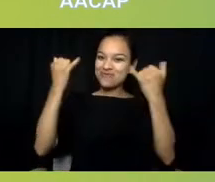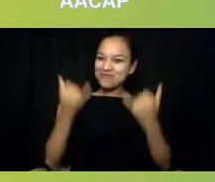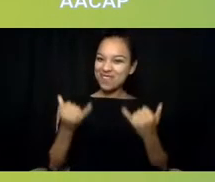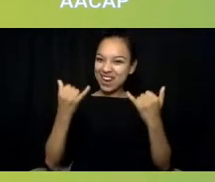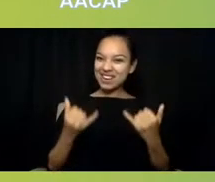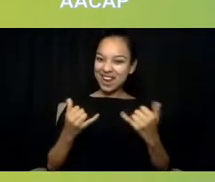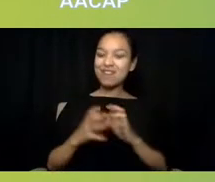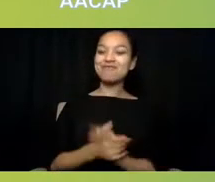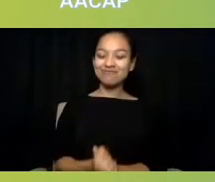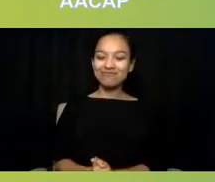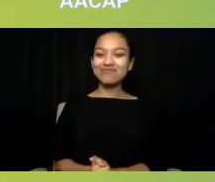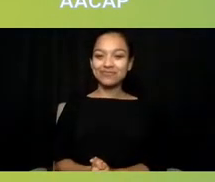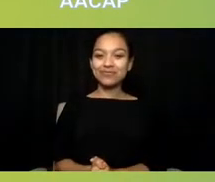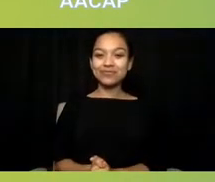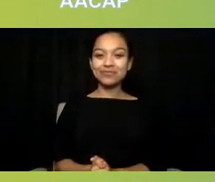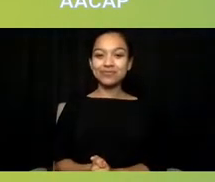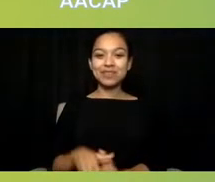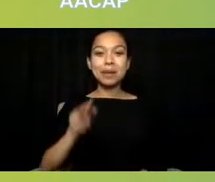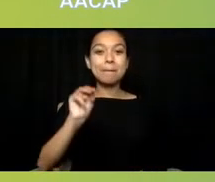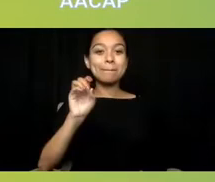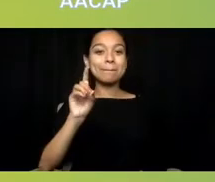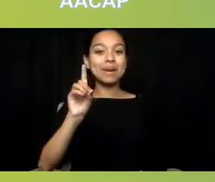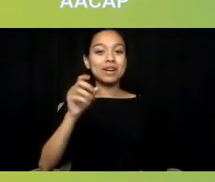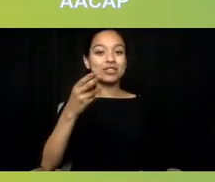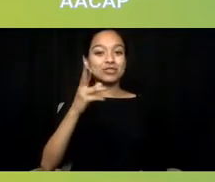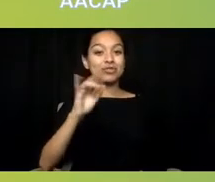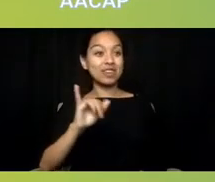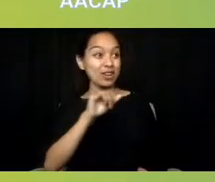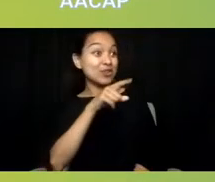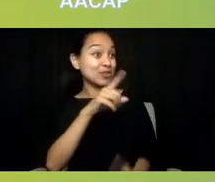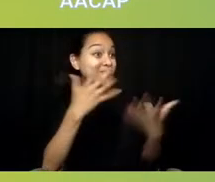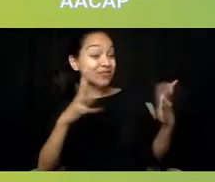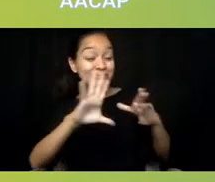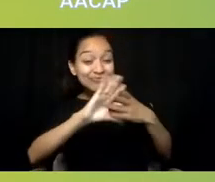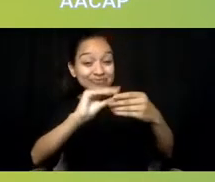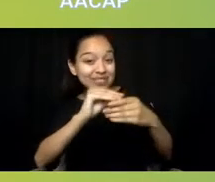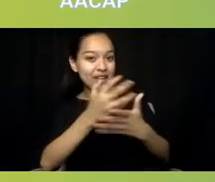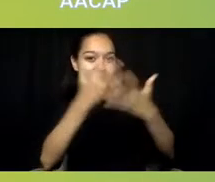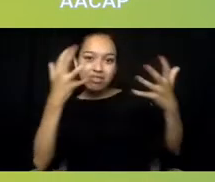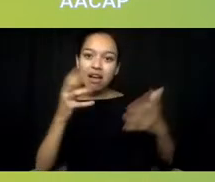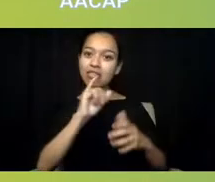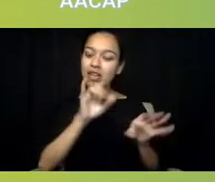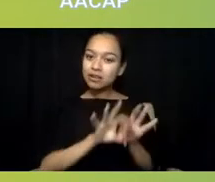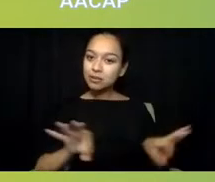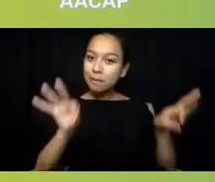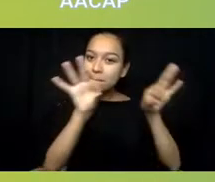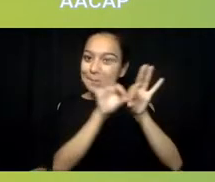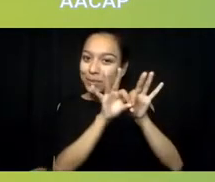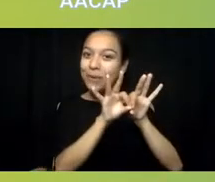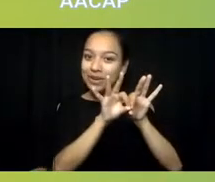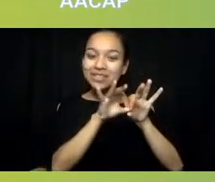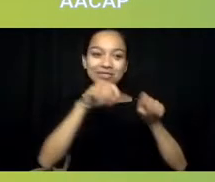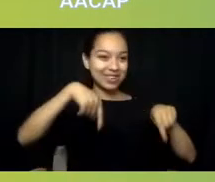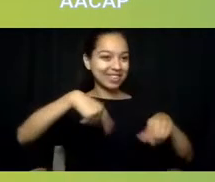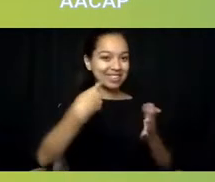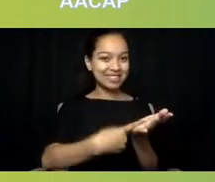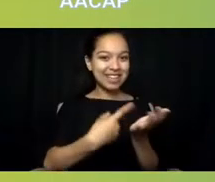You said a lot there that's really important to set a framework for our discussion, and I want to pull in our other colleagues. Dr. Ng, I see your hand going up,